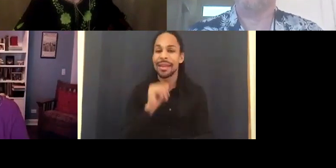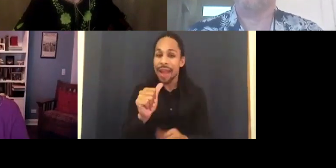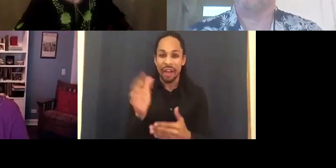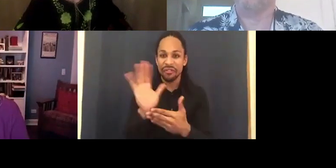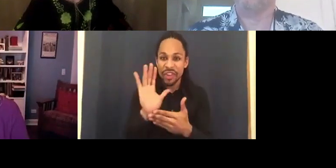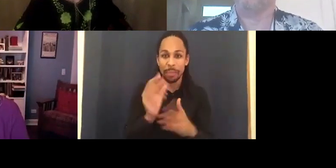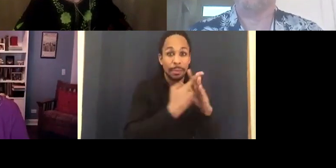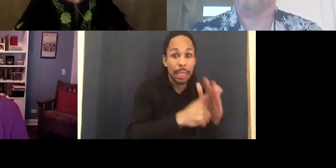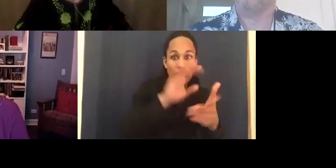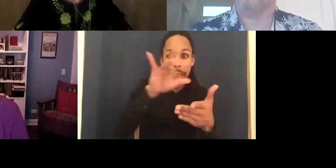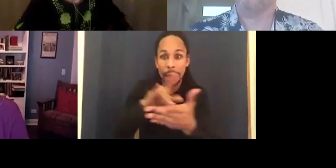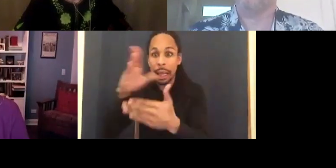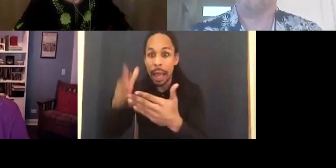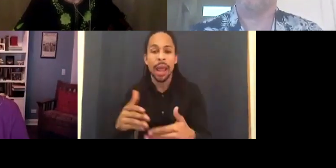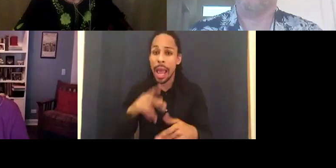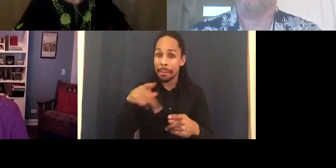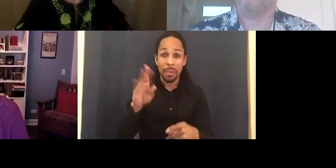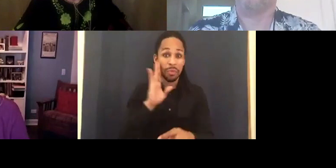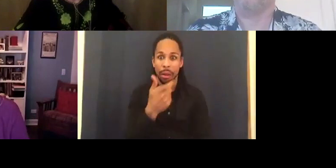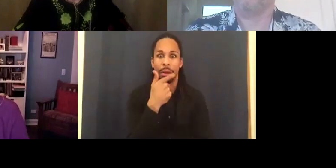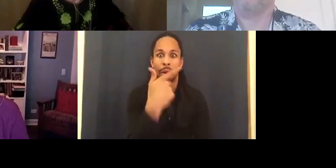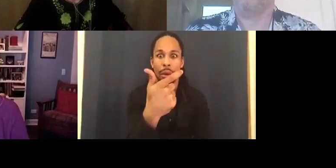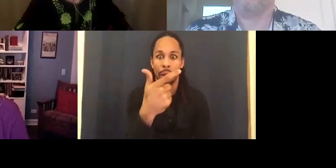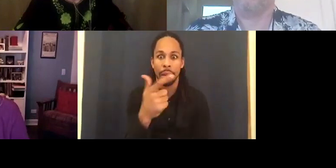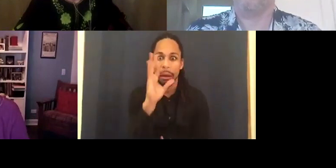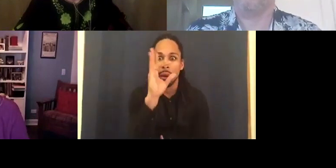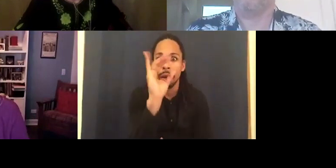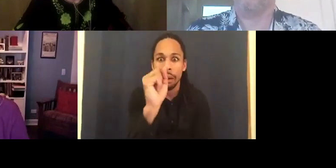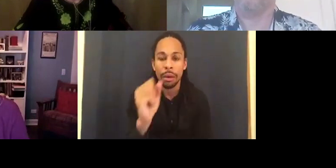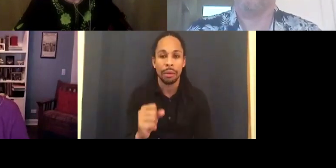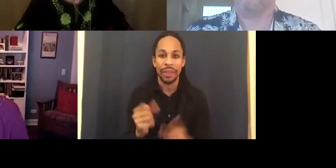want to leave. We did this for maybe three years at least. It was a wonderful experience.